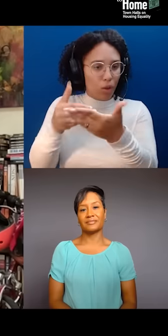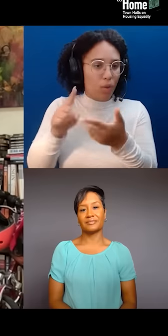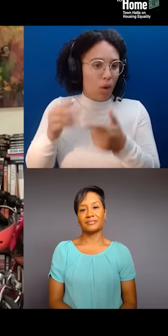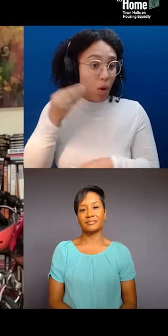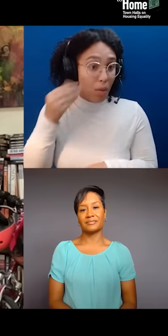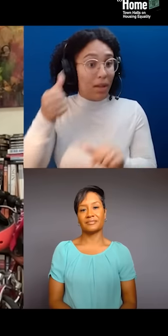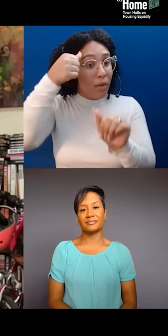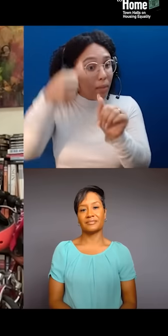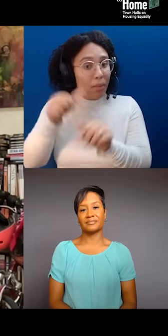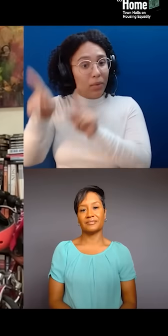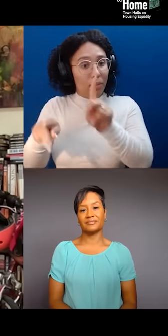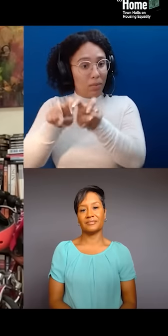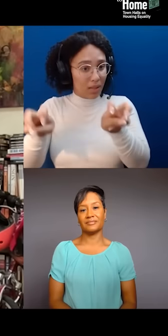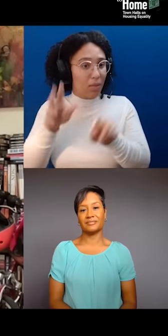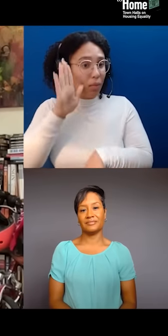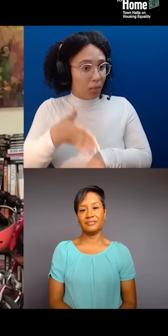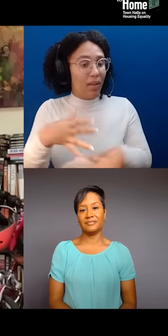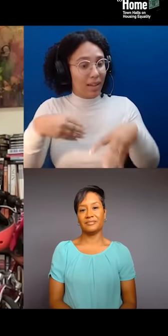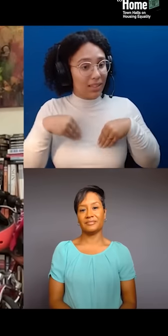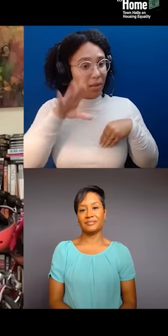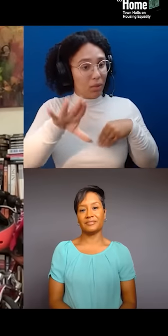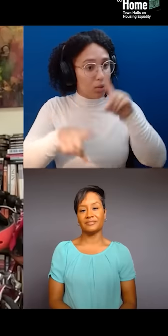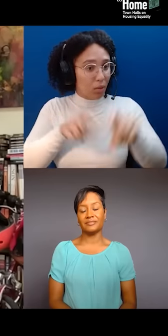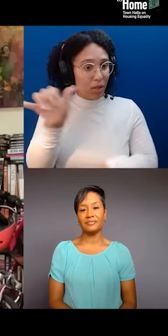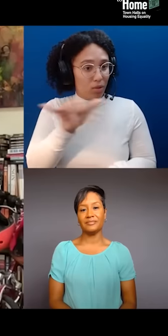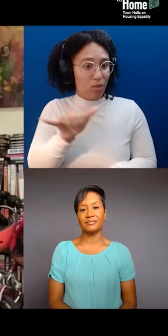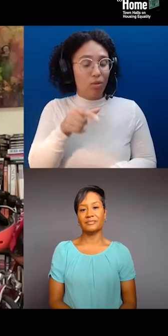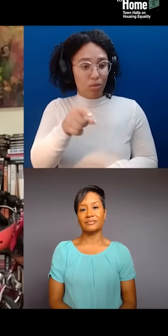So, please post your questions in that same chat. Without further ado,